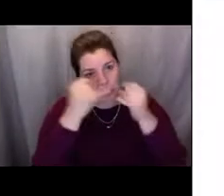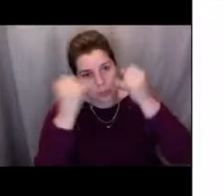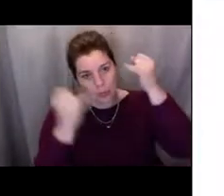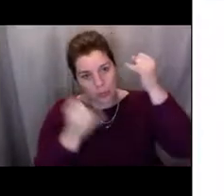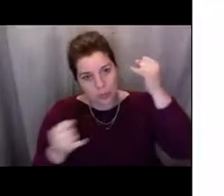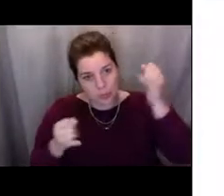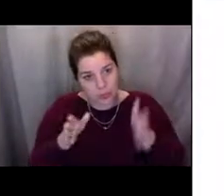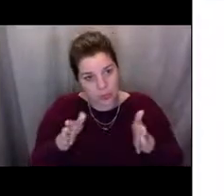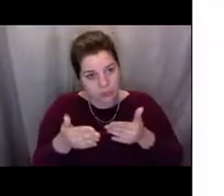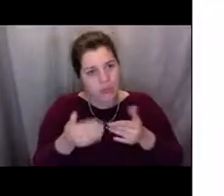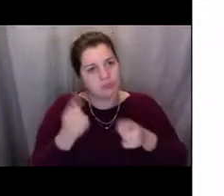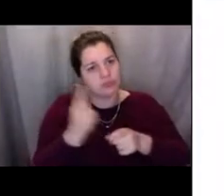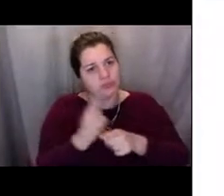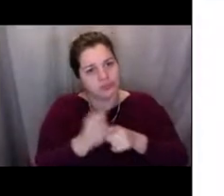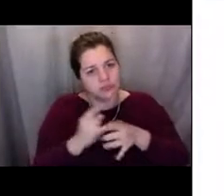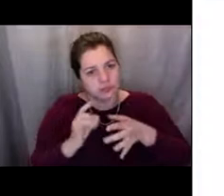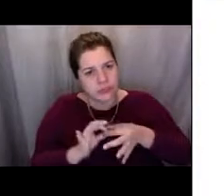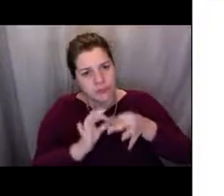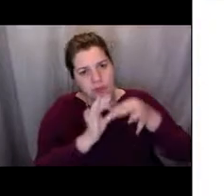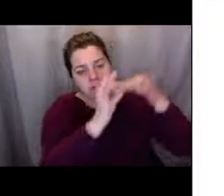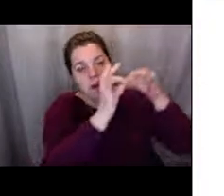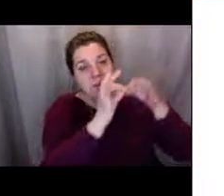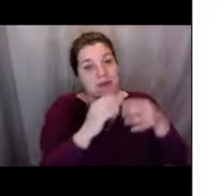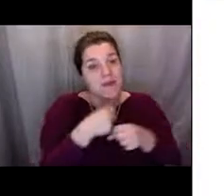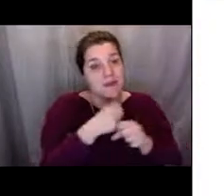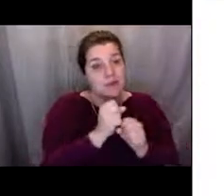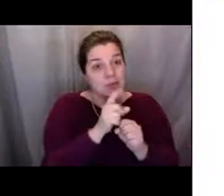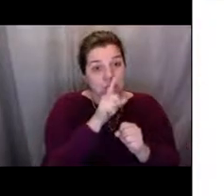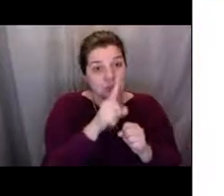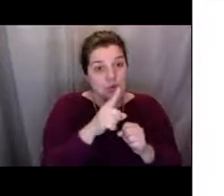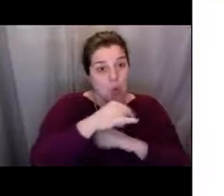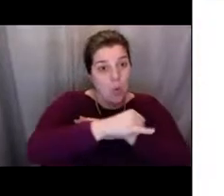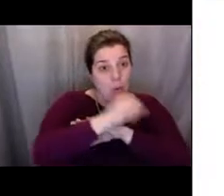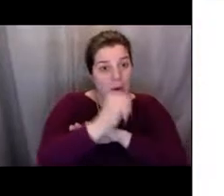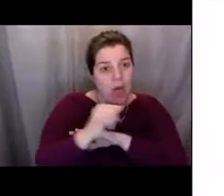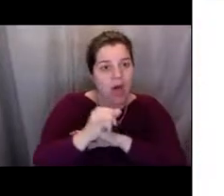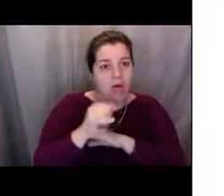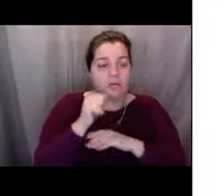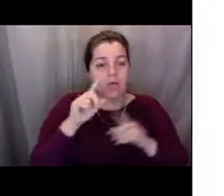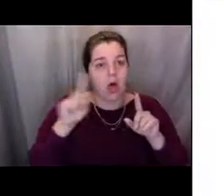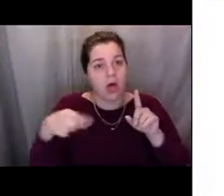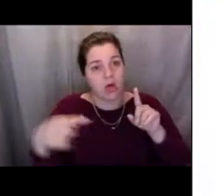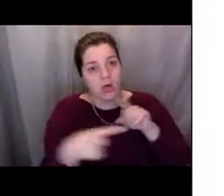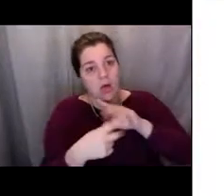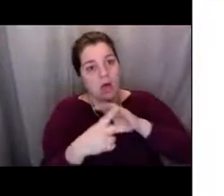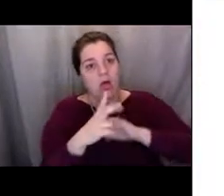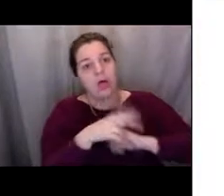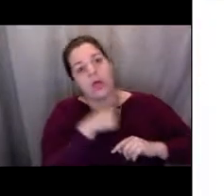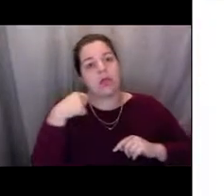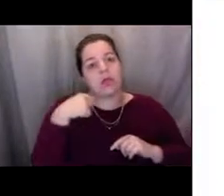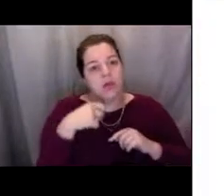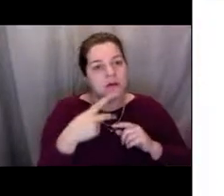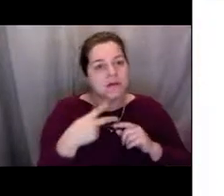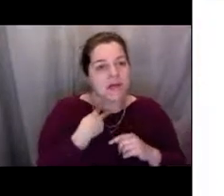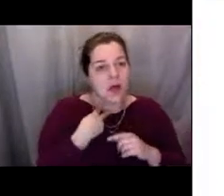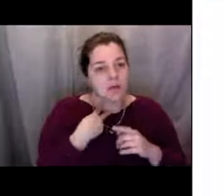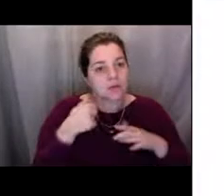Earlier guy spoke about in the video, he spoke about VMS advanced features, and then we have international cooperation